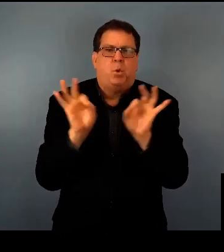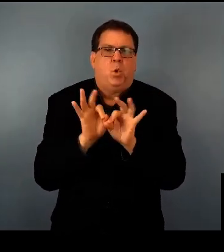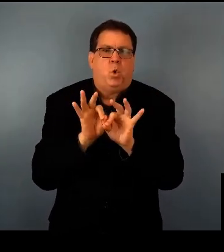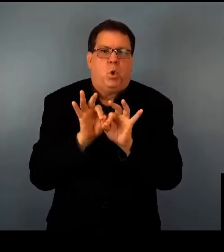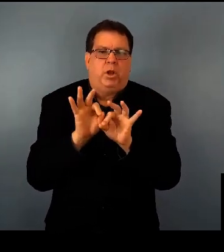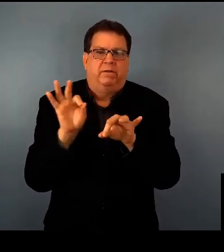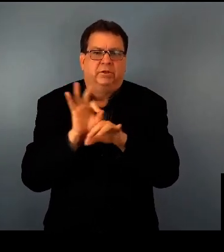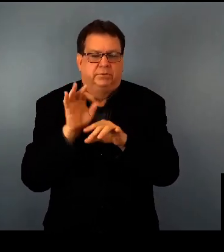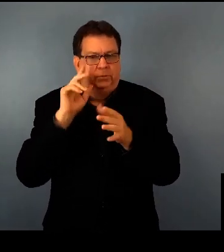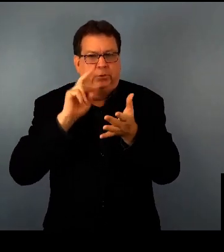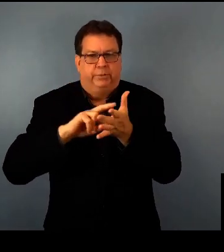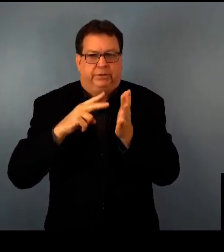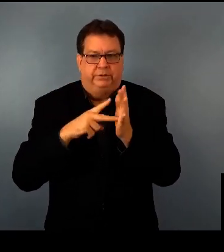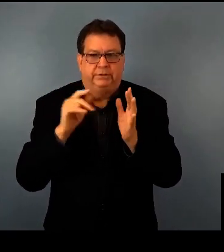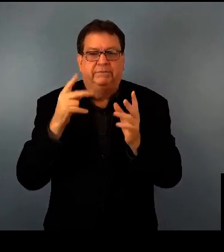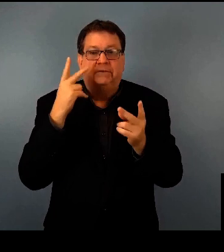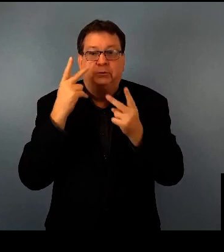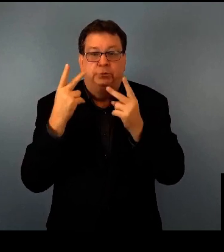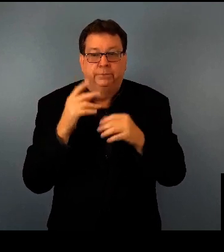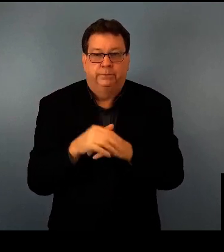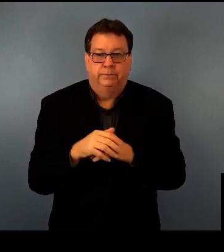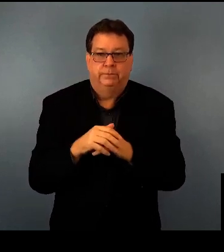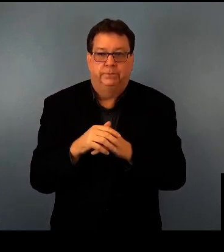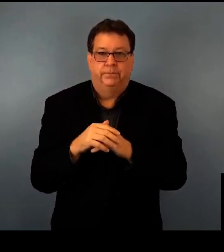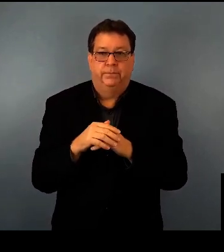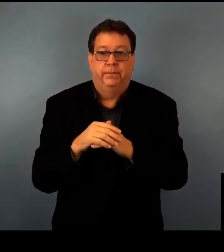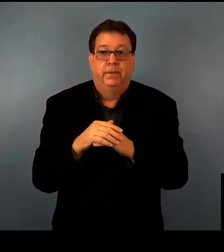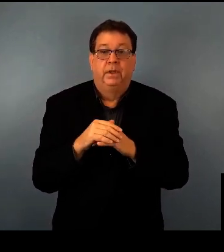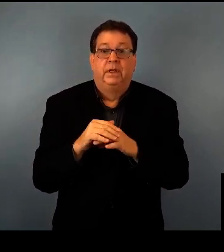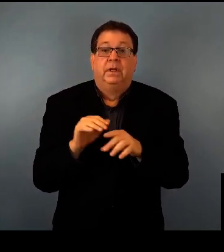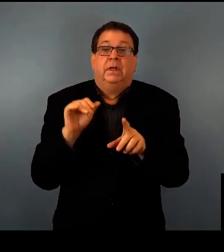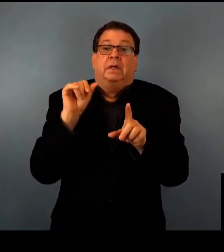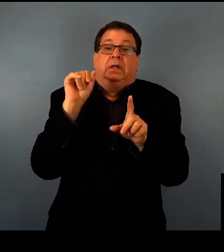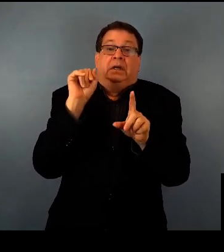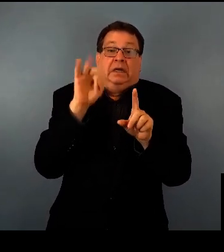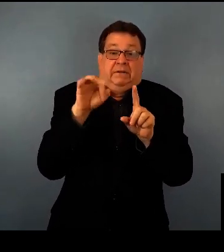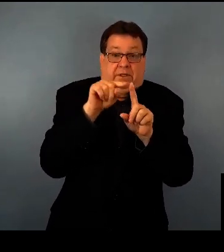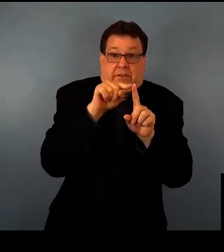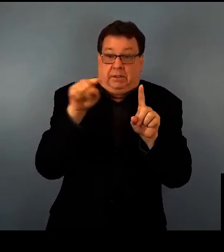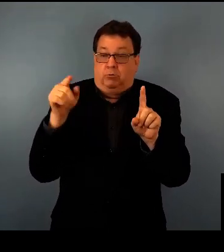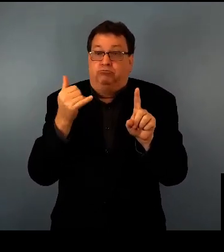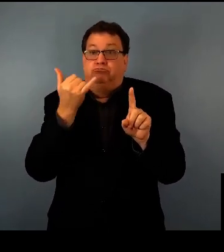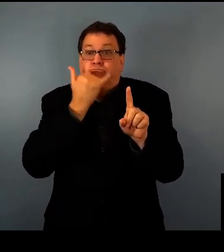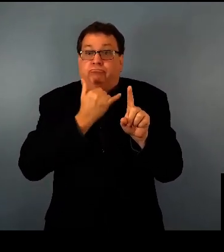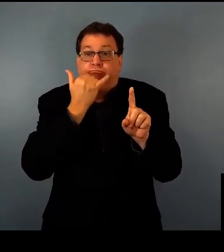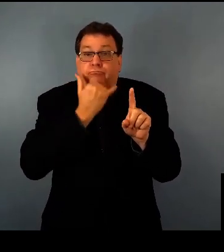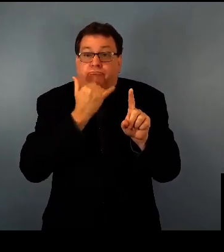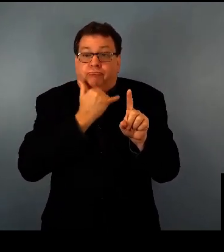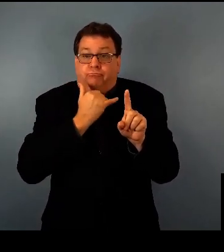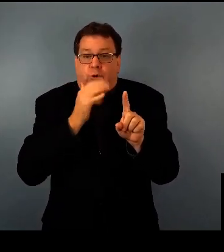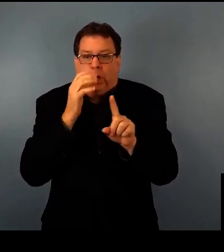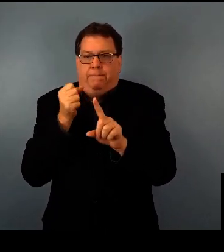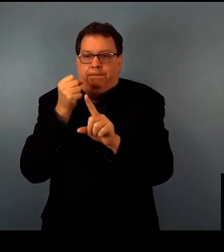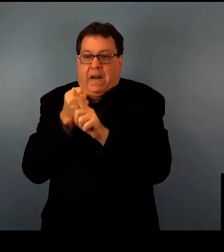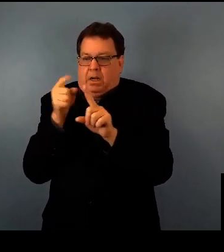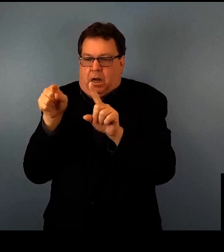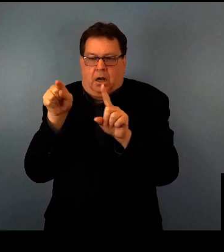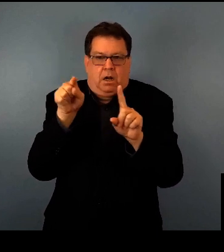for example, in vision. However, if there is a mistake in the instructions, then the shape and function of the resulting protein